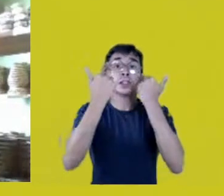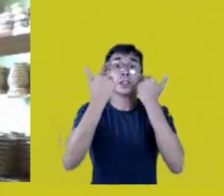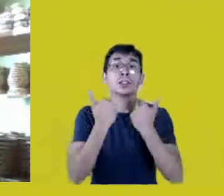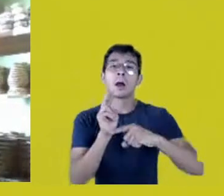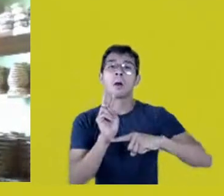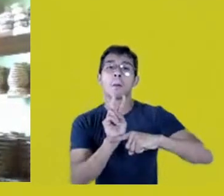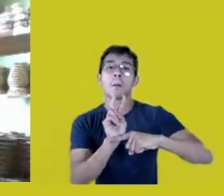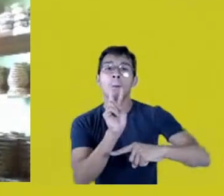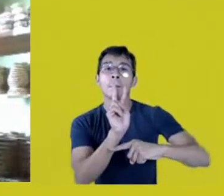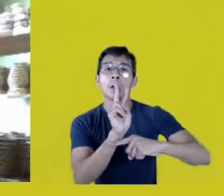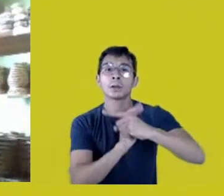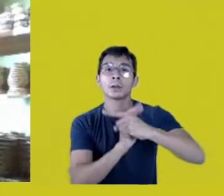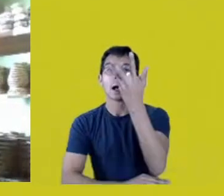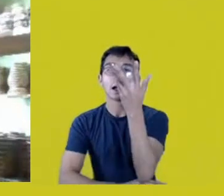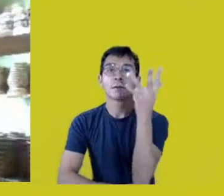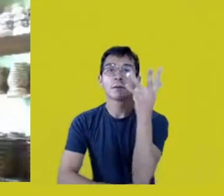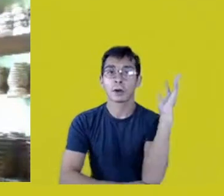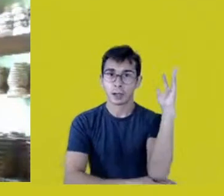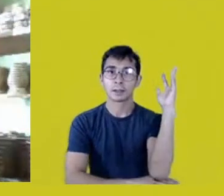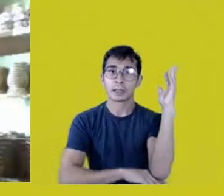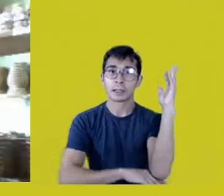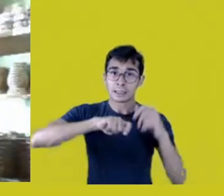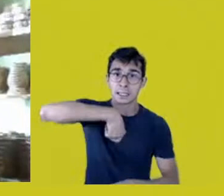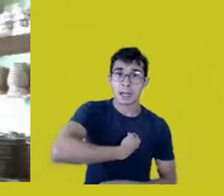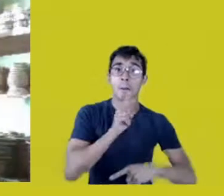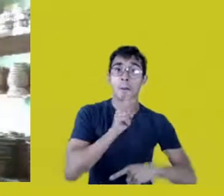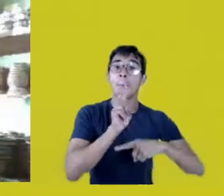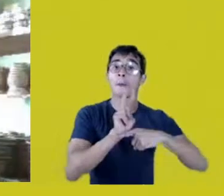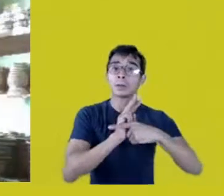because that’s what we are. We defend our territory.